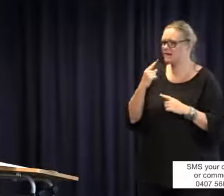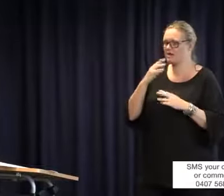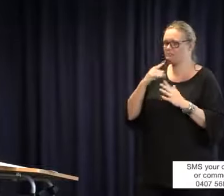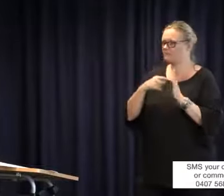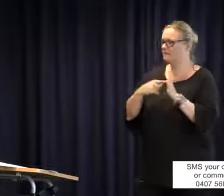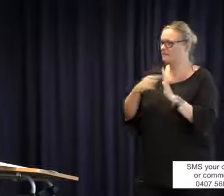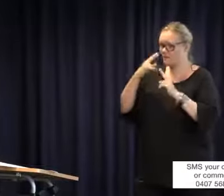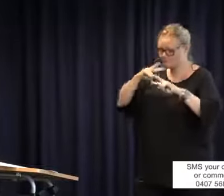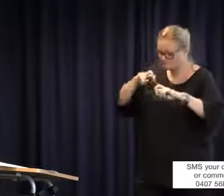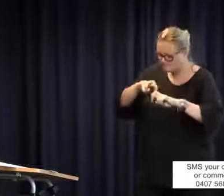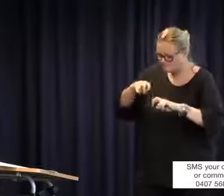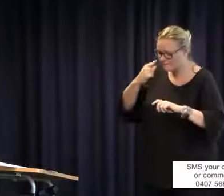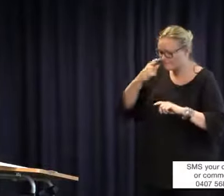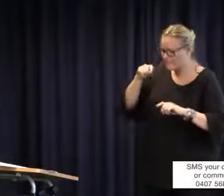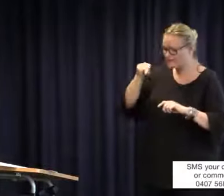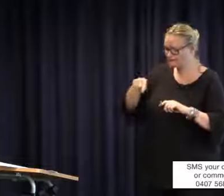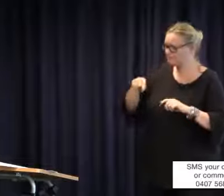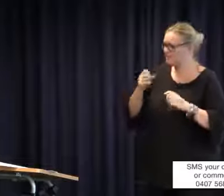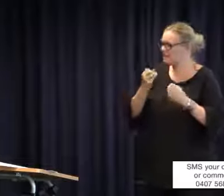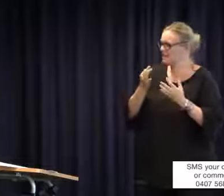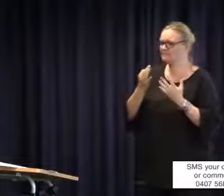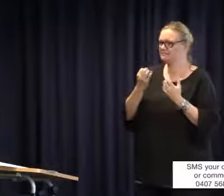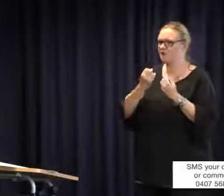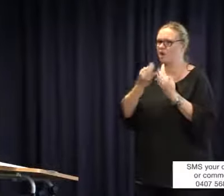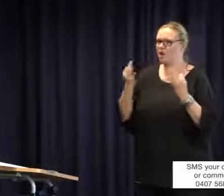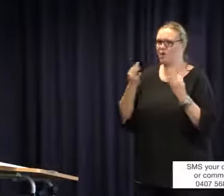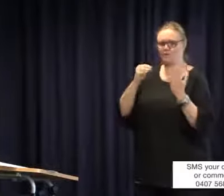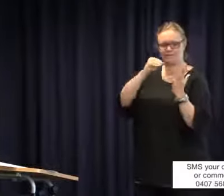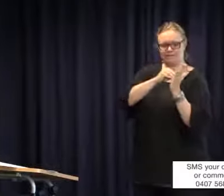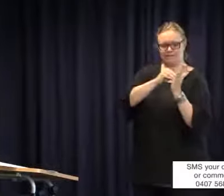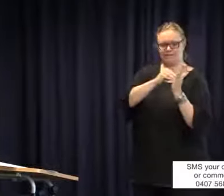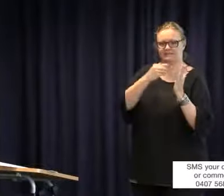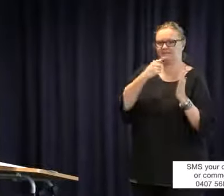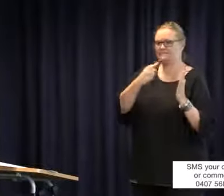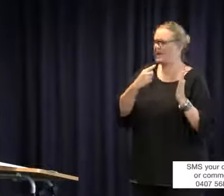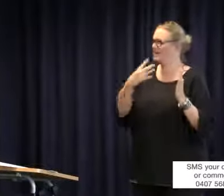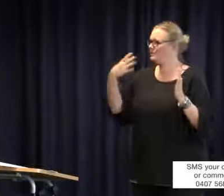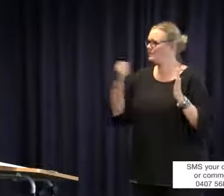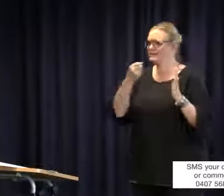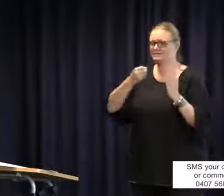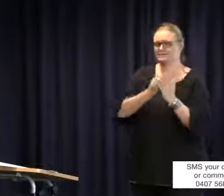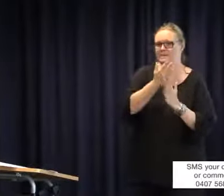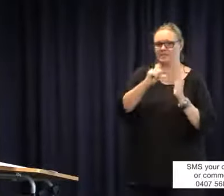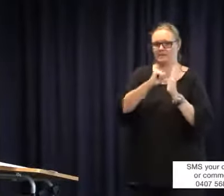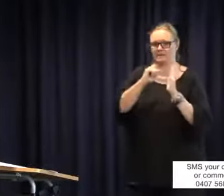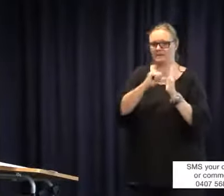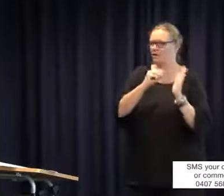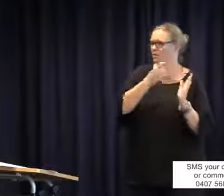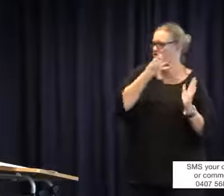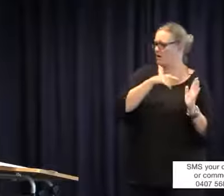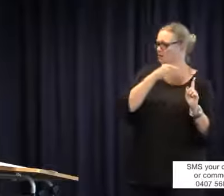getting nos continuously, having done a little bit of investigation, they did not say that